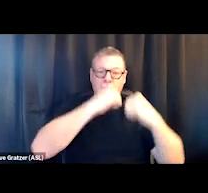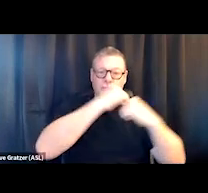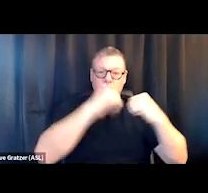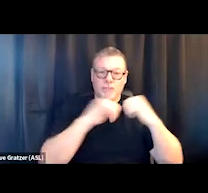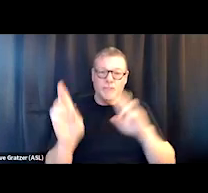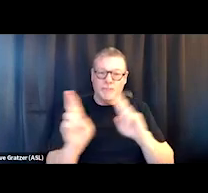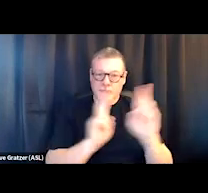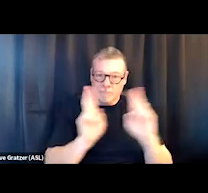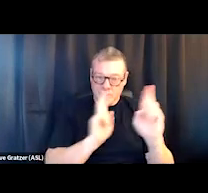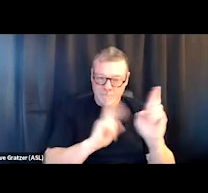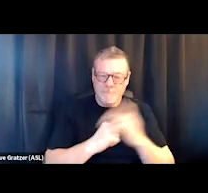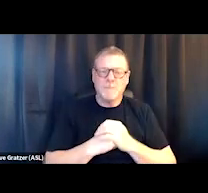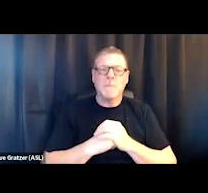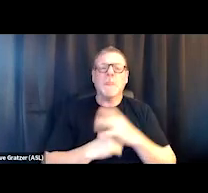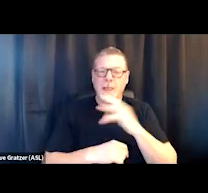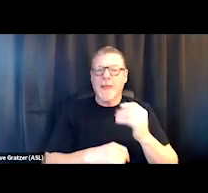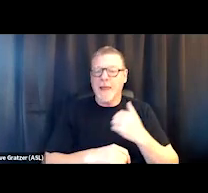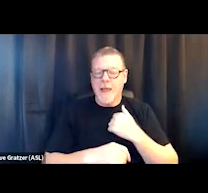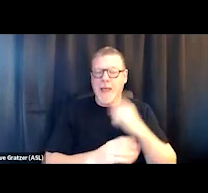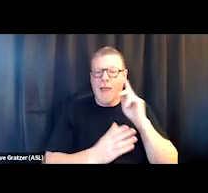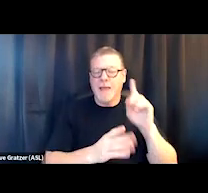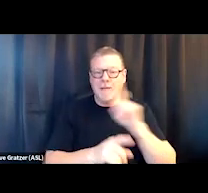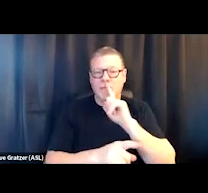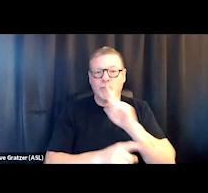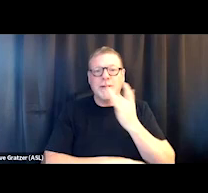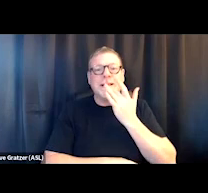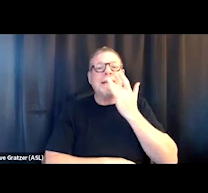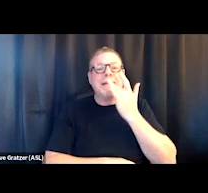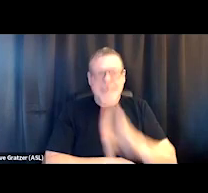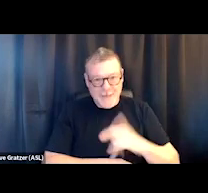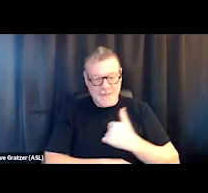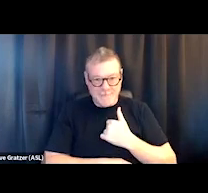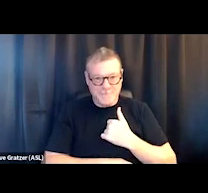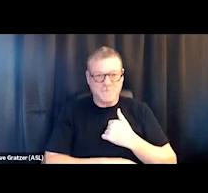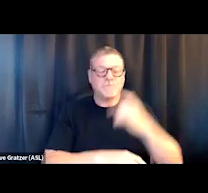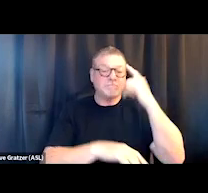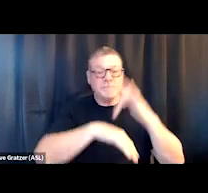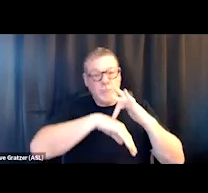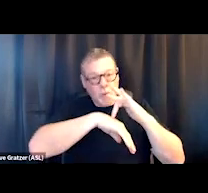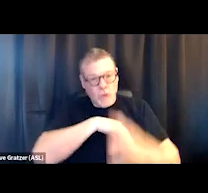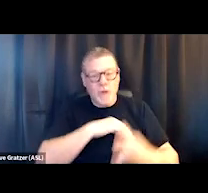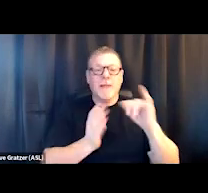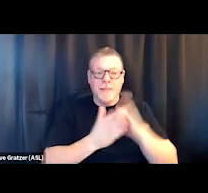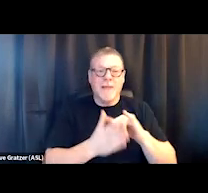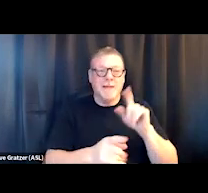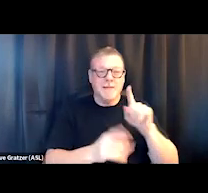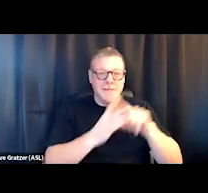And I was really indoctrinated, luckily, early in my career that that's really the starting point,